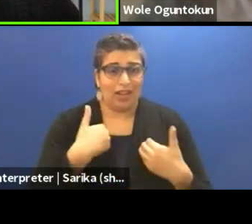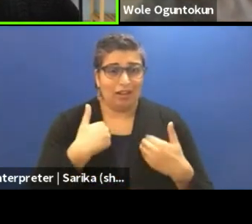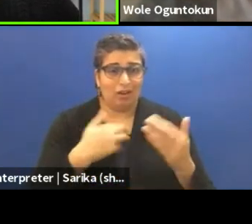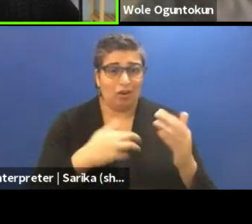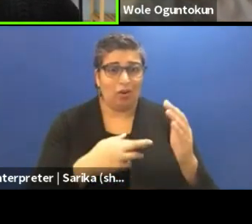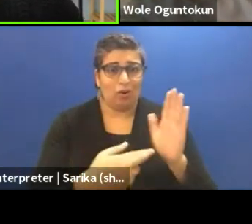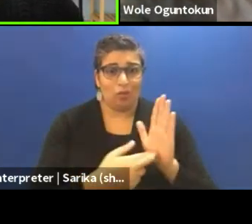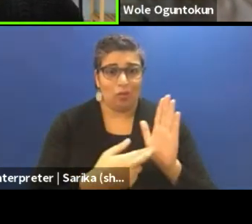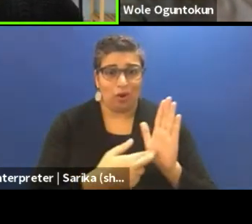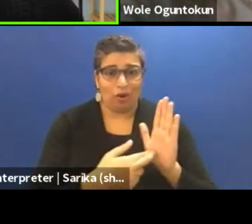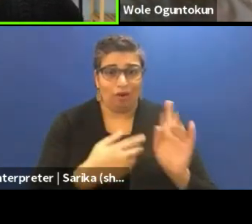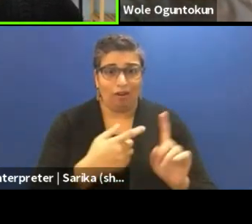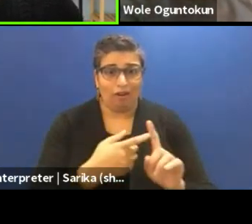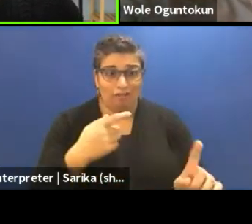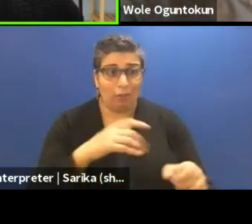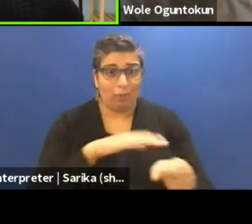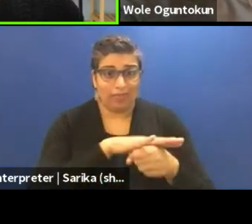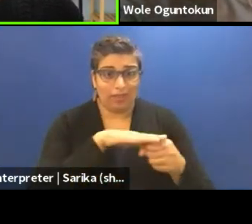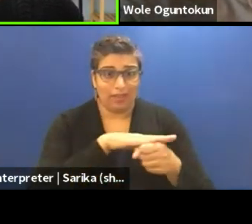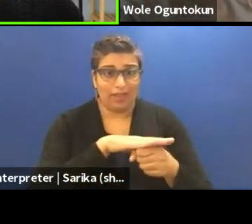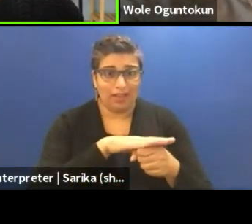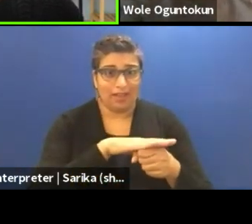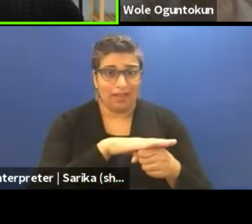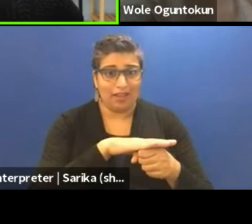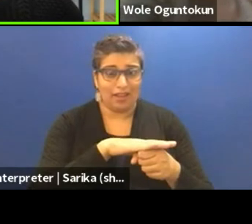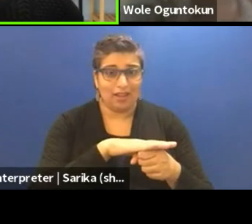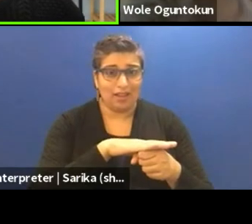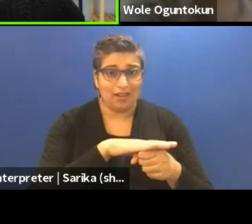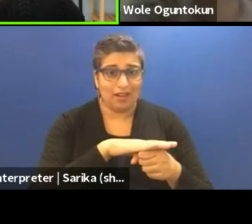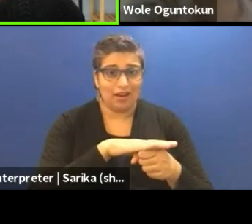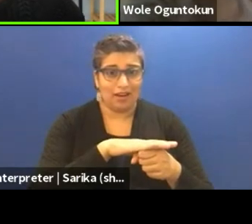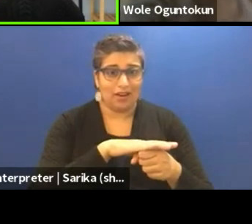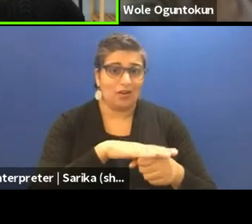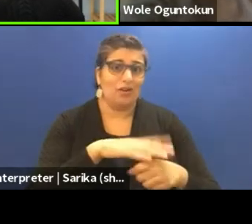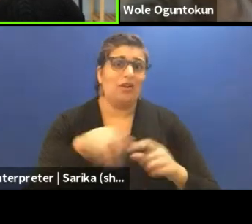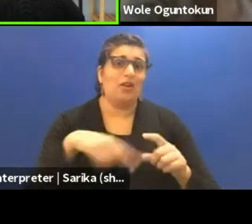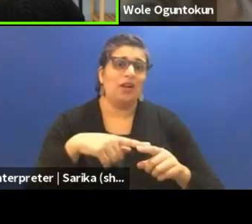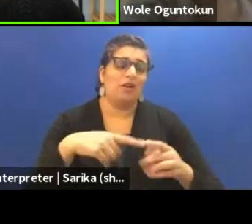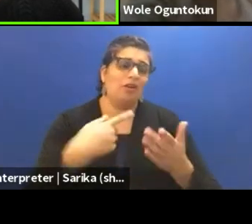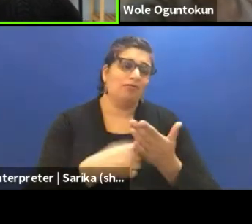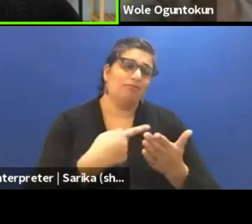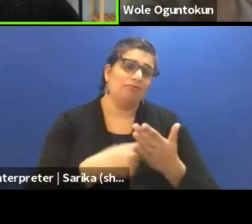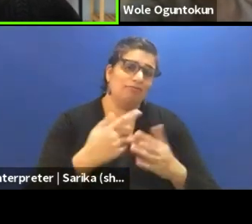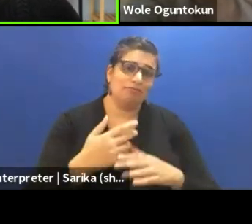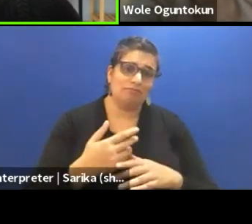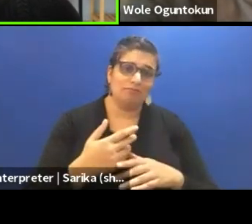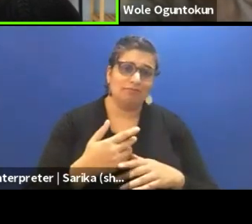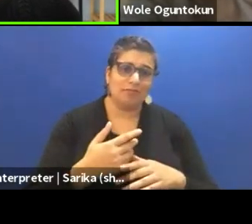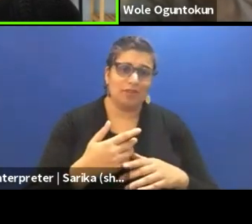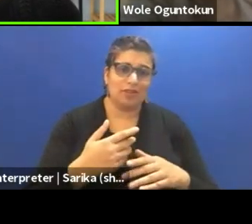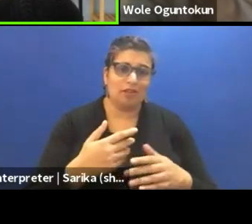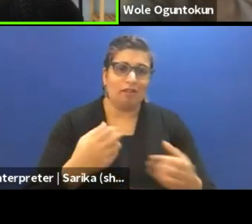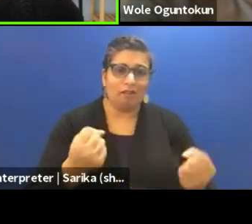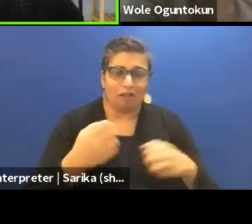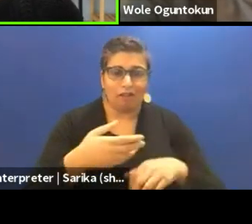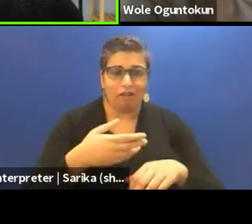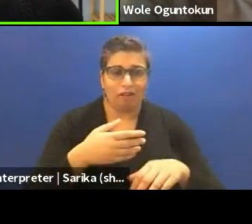also from that region. When we were talking earlier on I did say that many times when we talk about the African region,